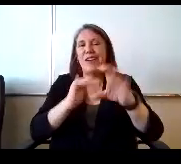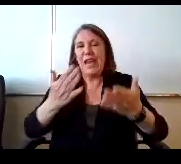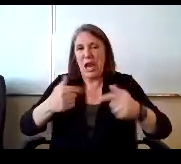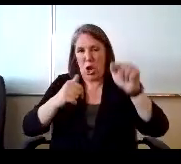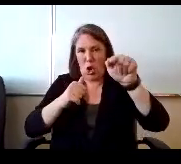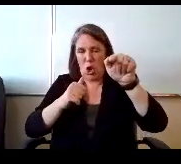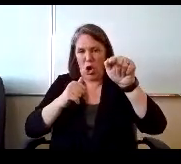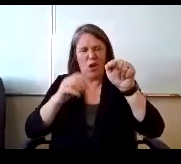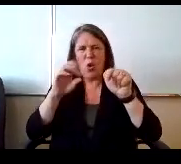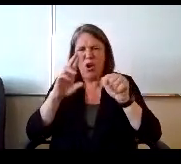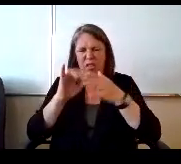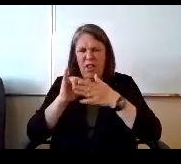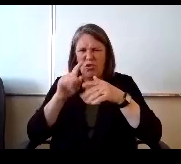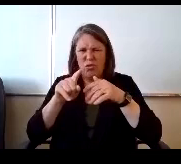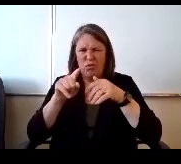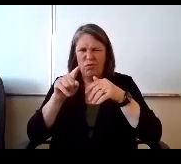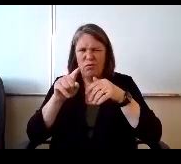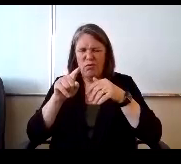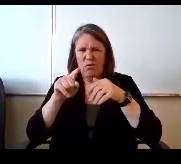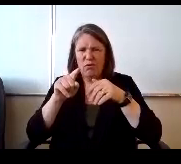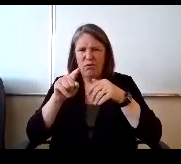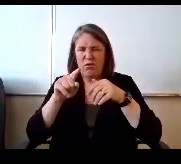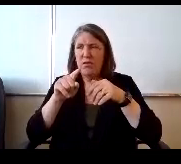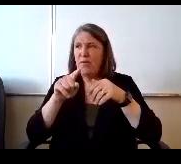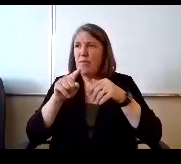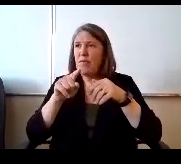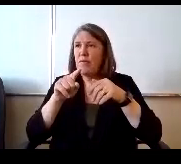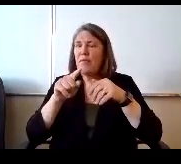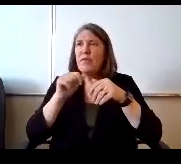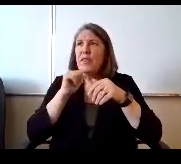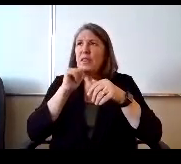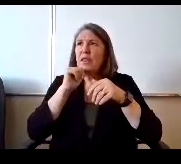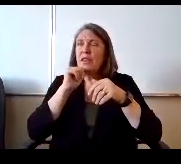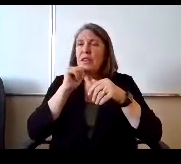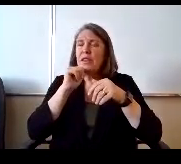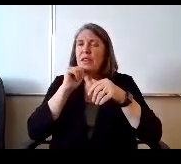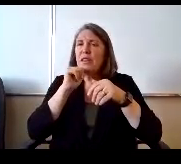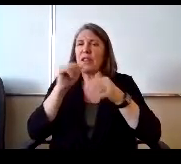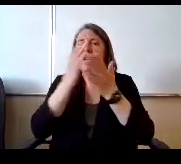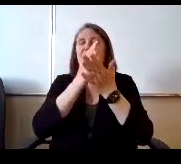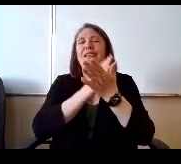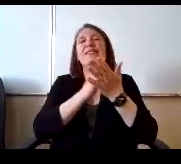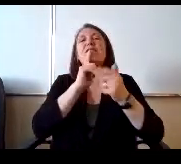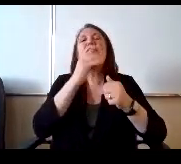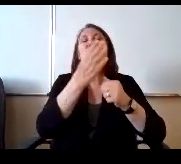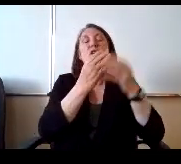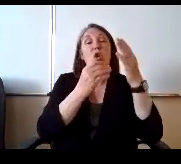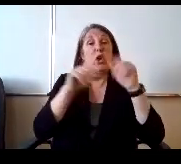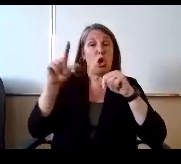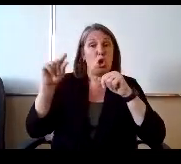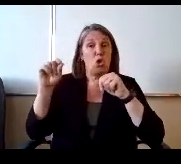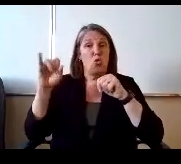Or that you put. Are they? They're not listed here. There are 14 of the 20 sites this summer.